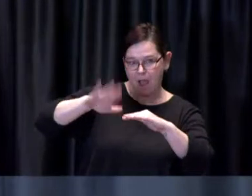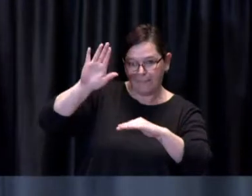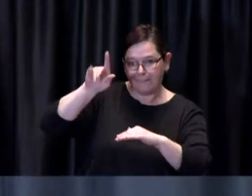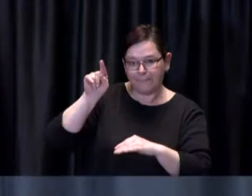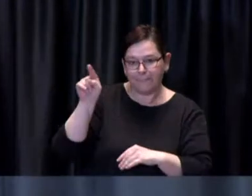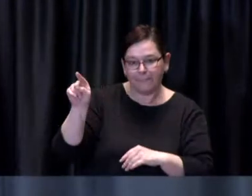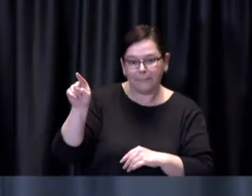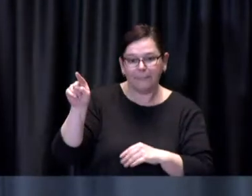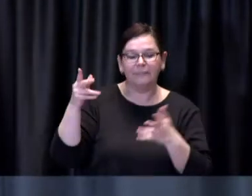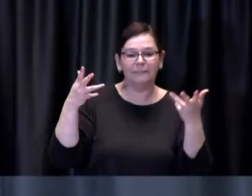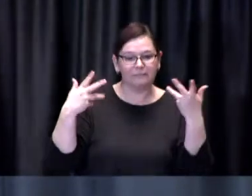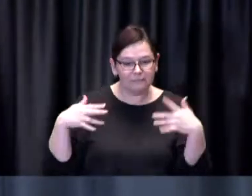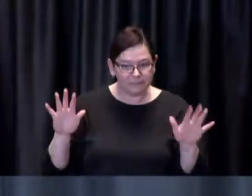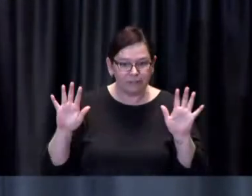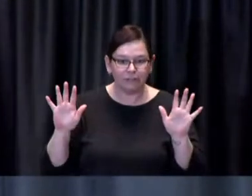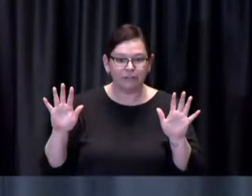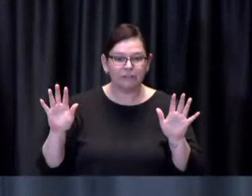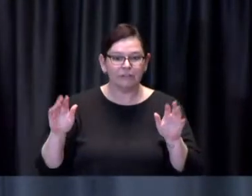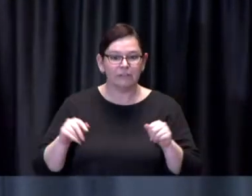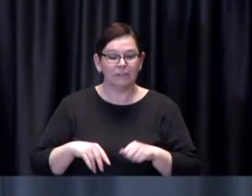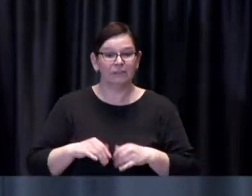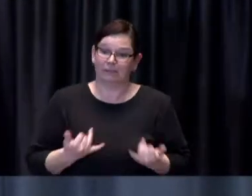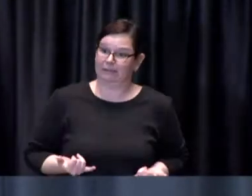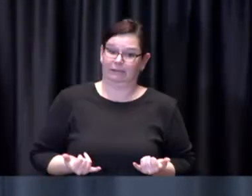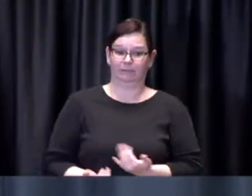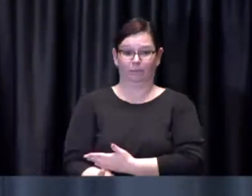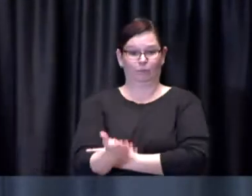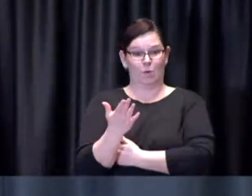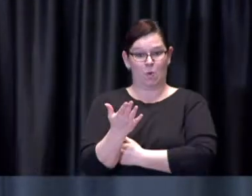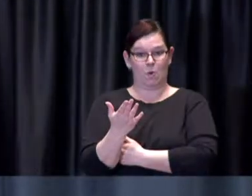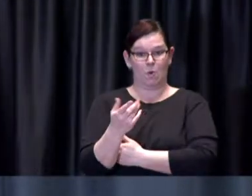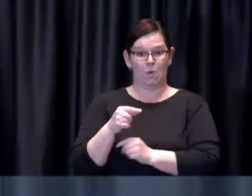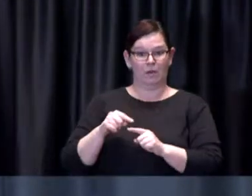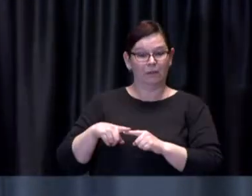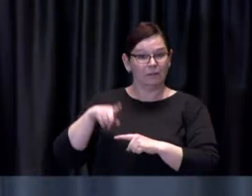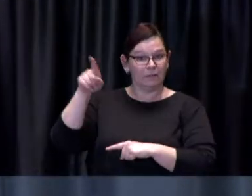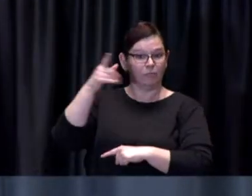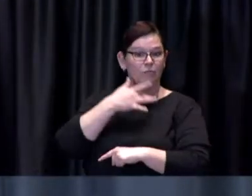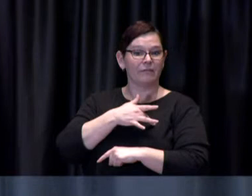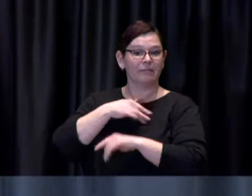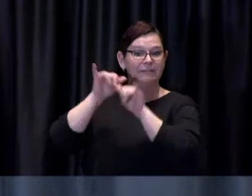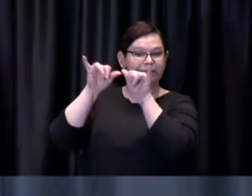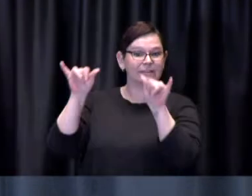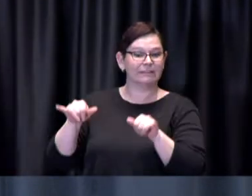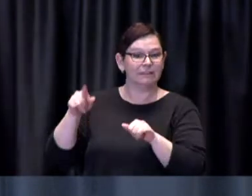At 8 o'clock this morning, the Provincial booking system was again expanded to include those who